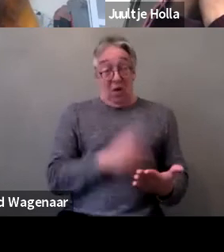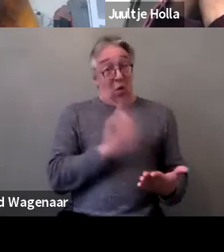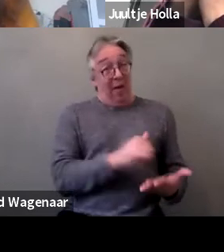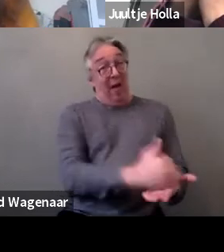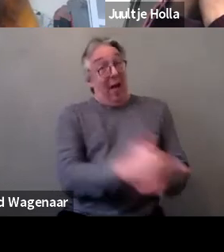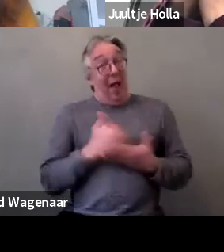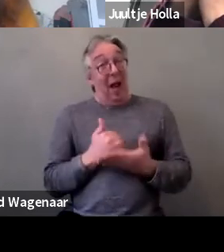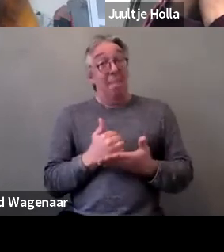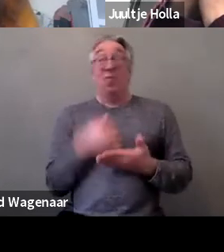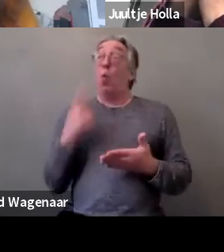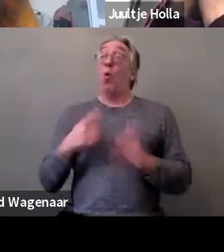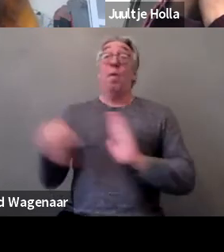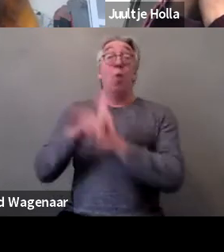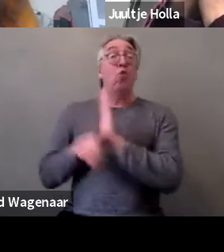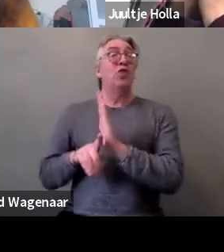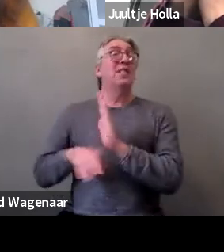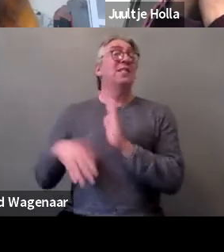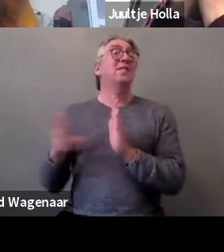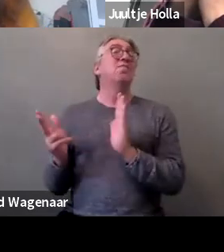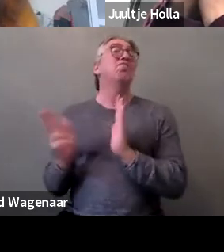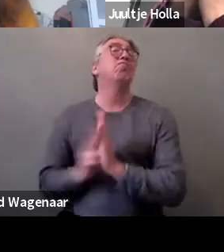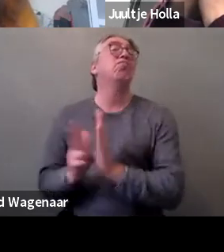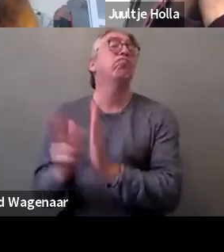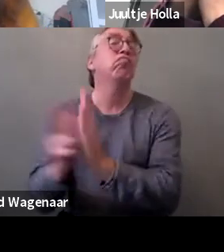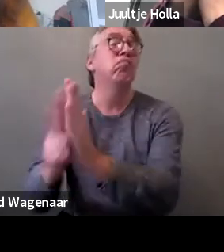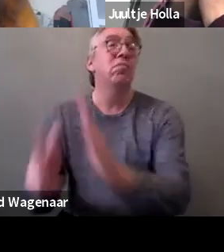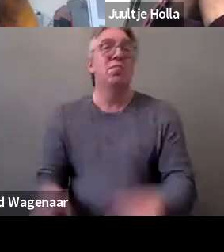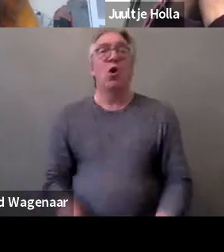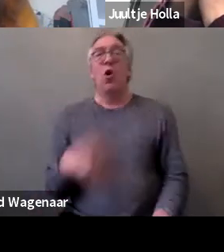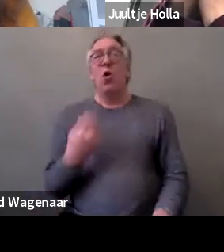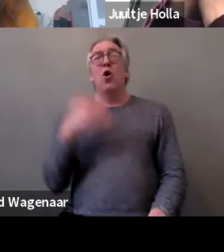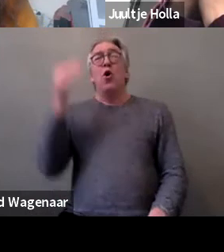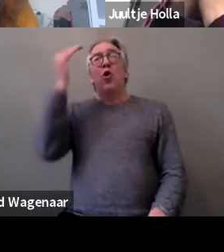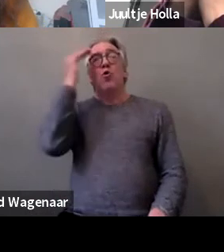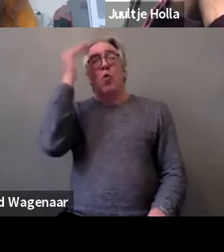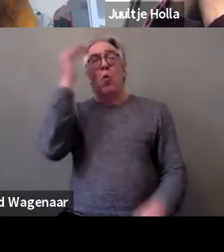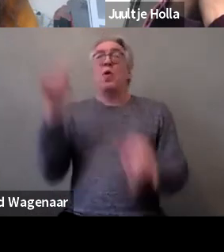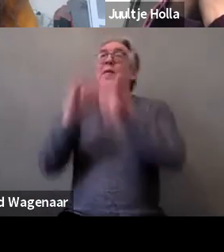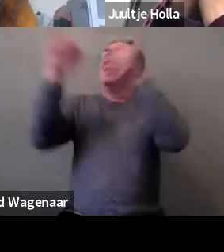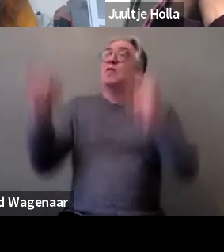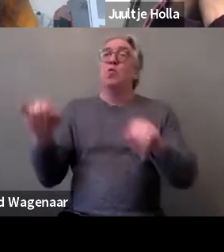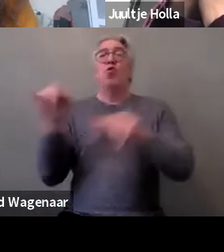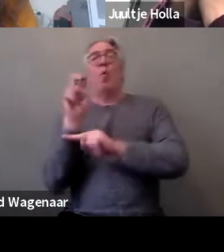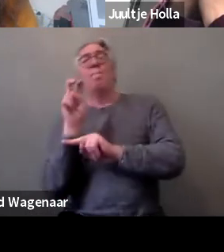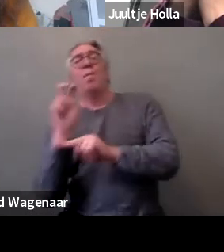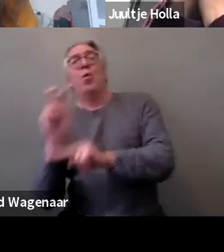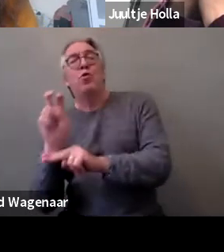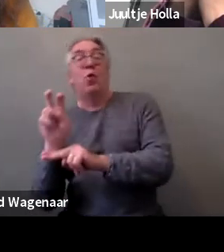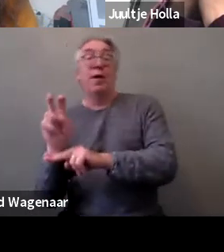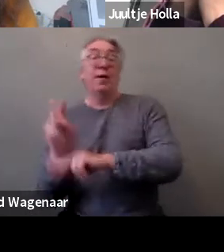Because we're all aware that institutional monitoring, it takes time and it makes sense, but the clock is ticking,